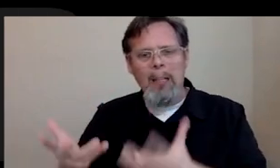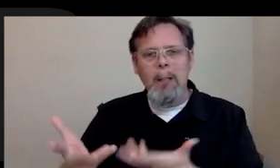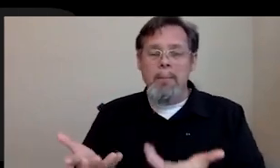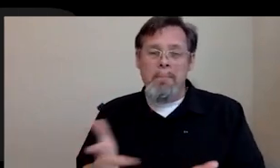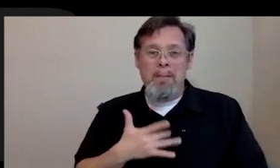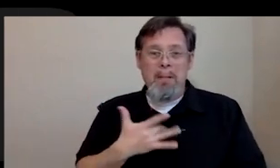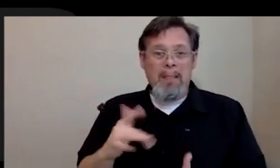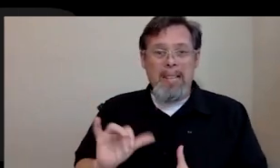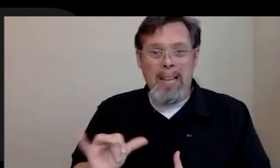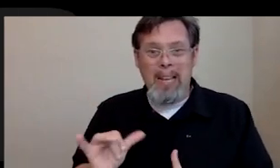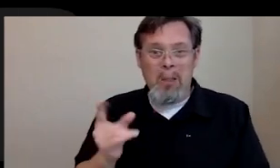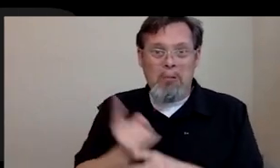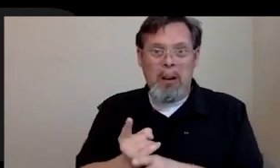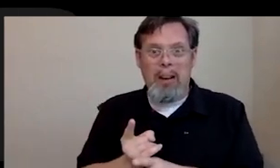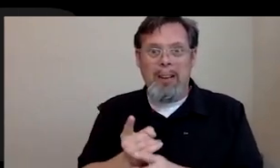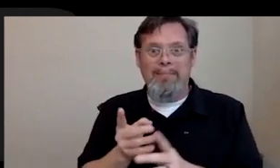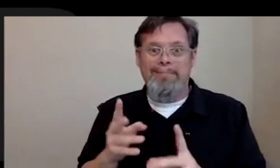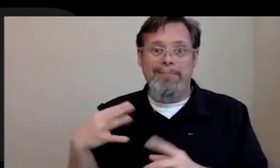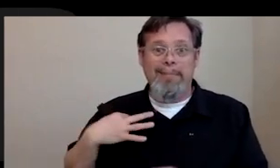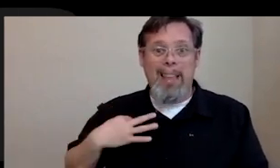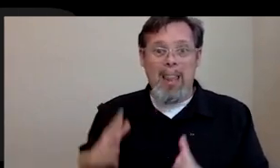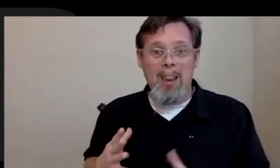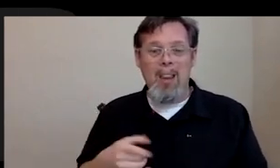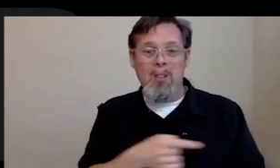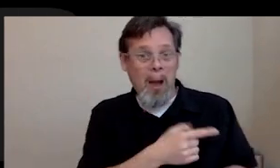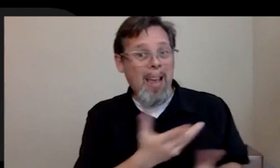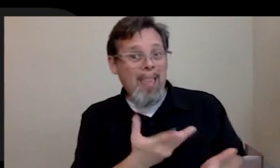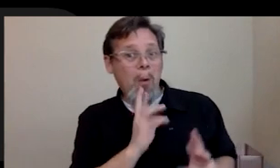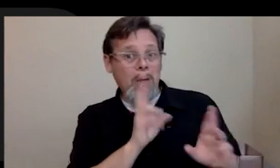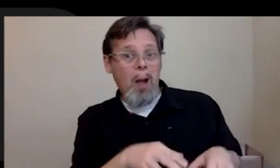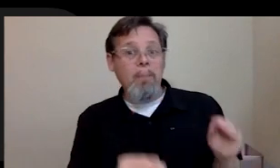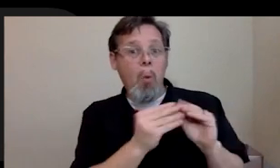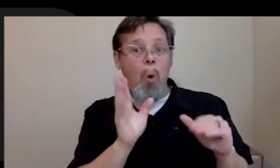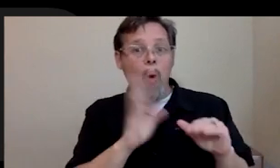like the right candidate and you may get that response a lot more than other people may get. And